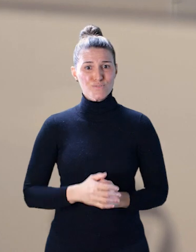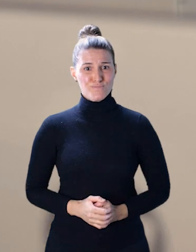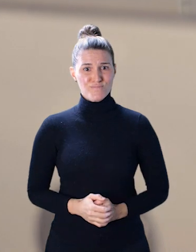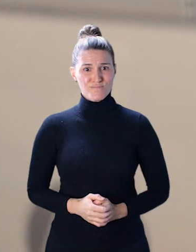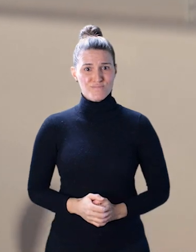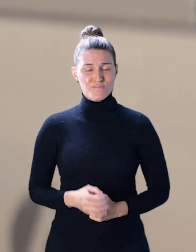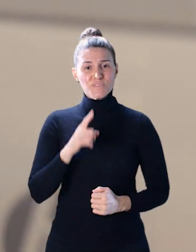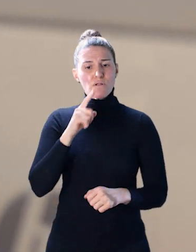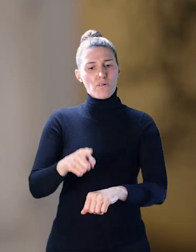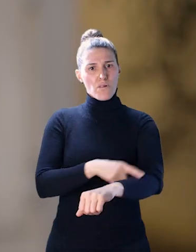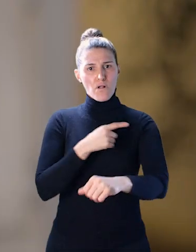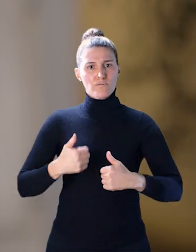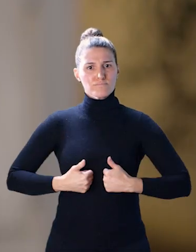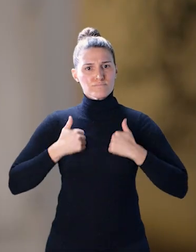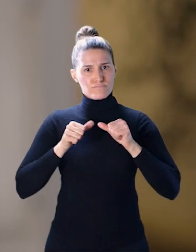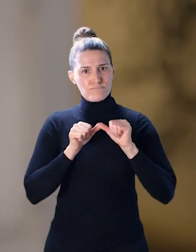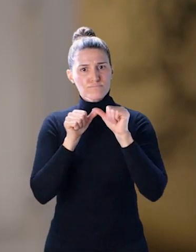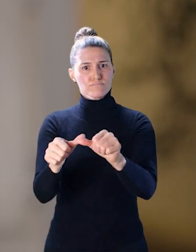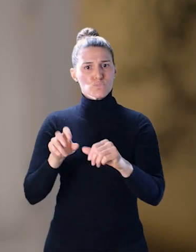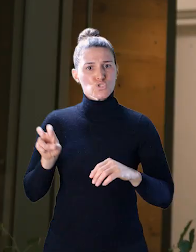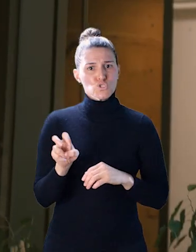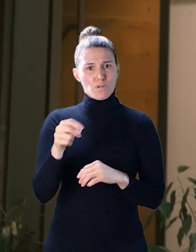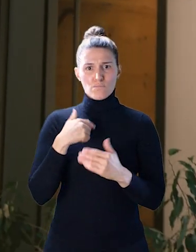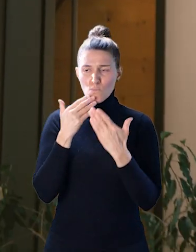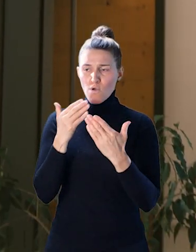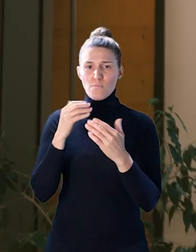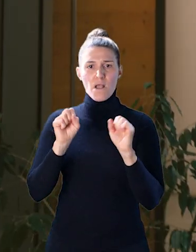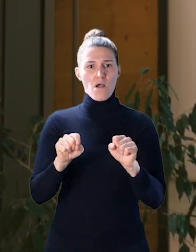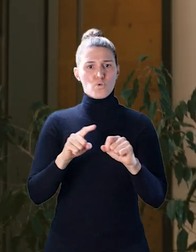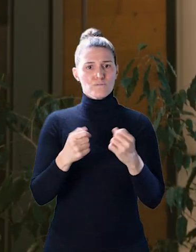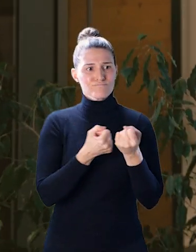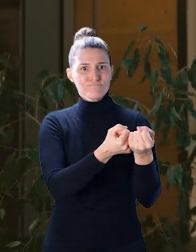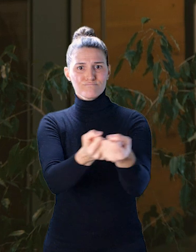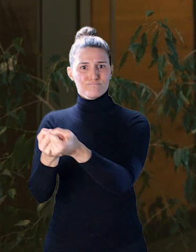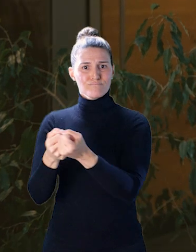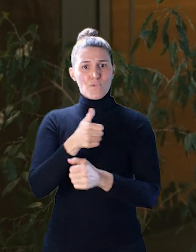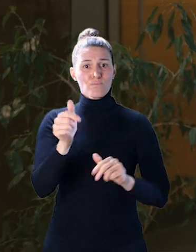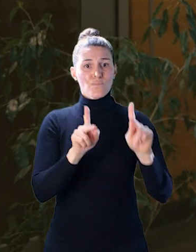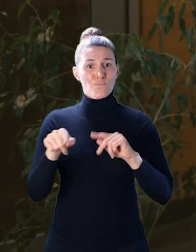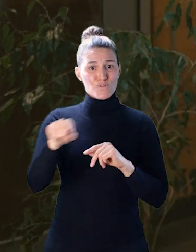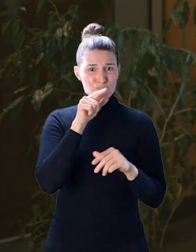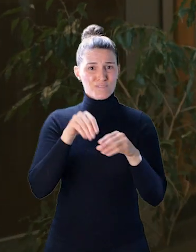It's a lifelong journey now. And I'm just so grateful to be able to help and support other folks in the same situation.